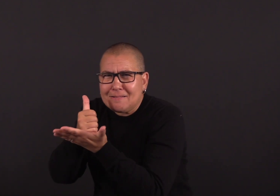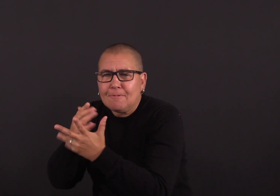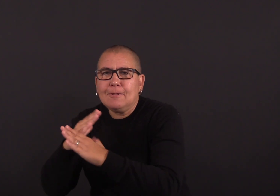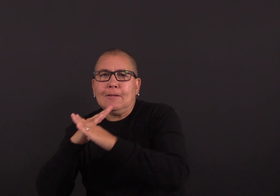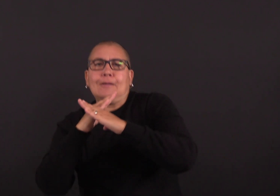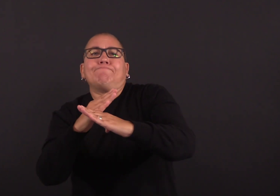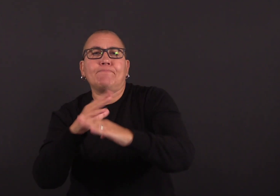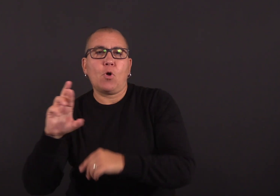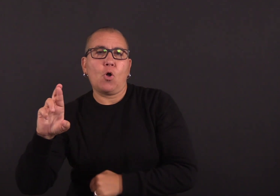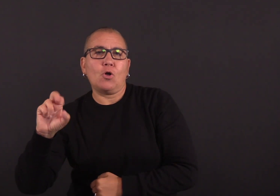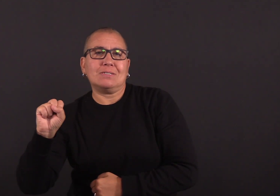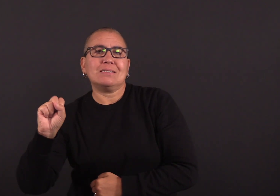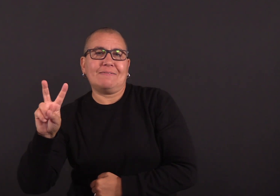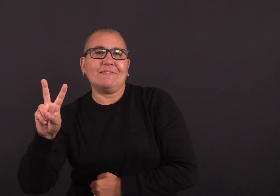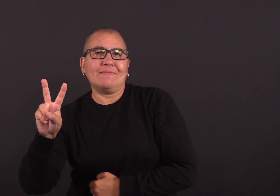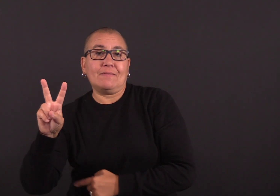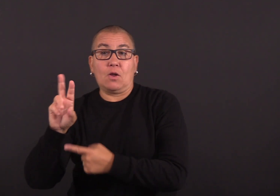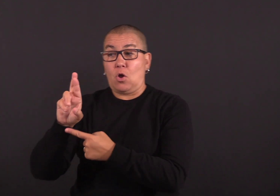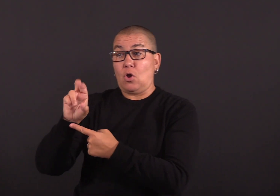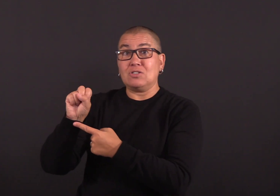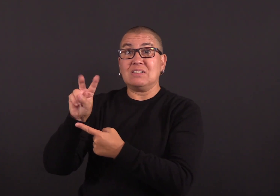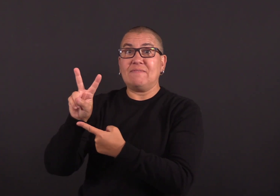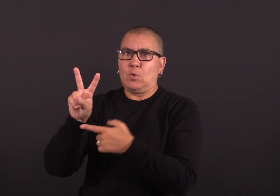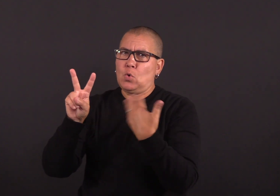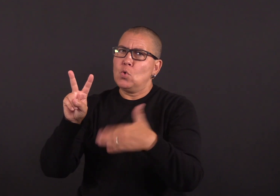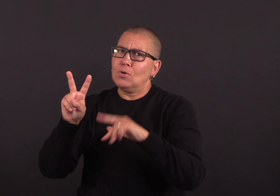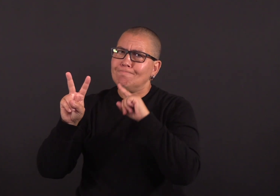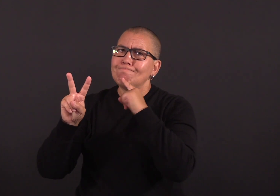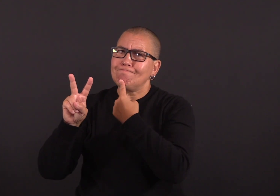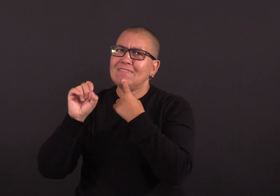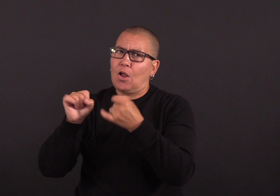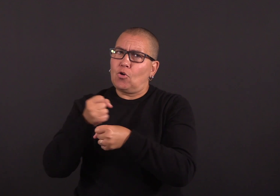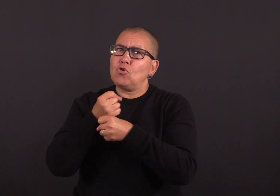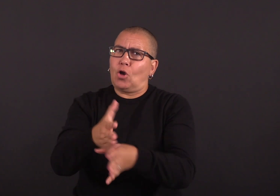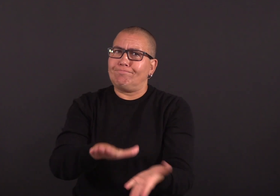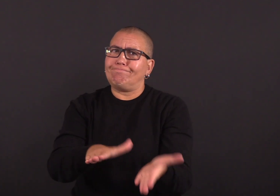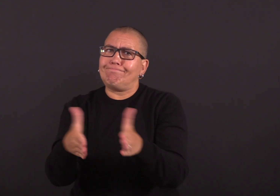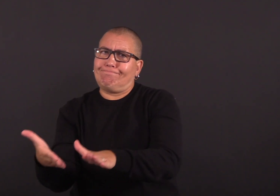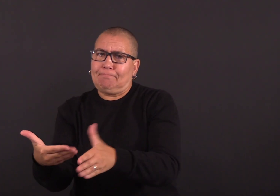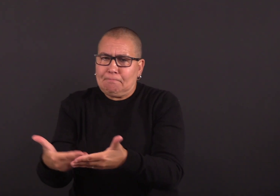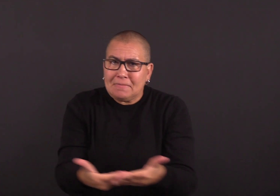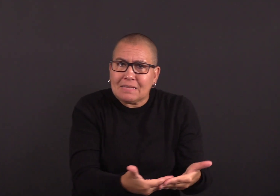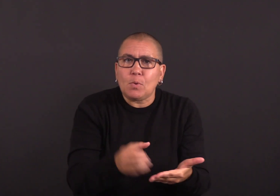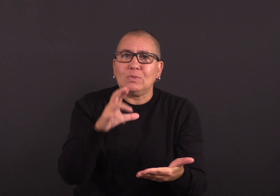people over 60 and a preventive monoclonal antibody for infants and toddlers. All three